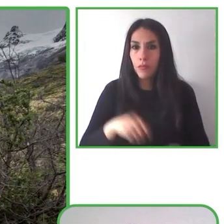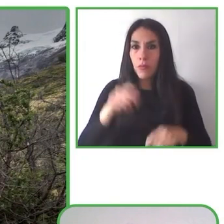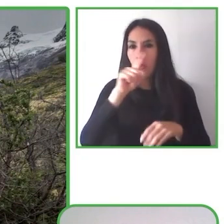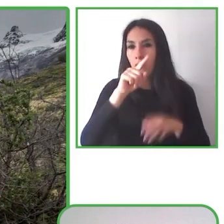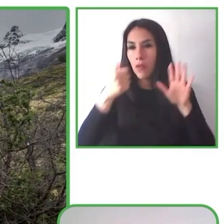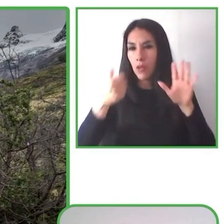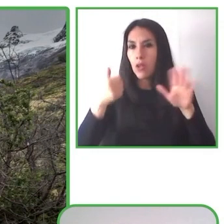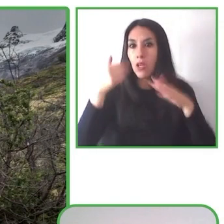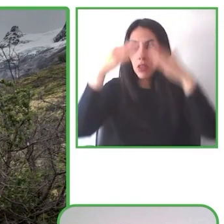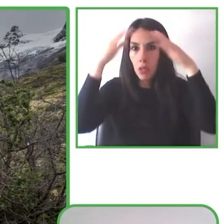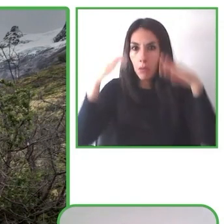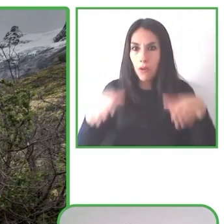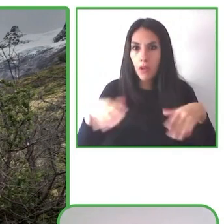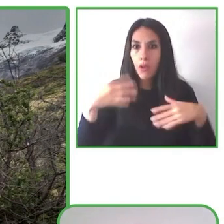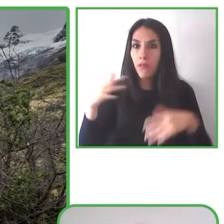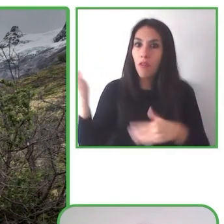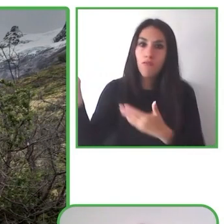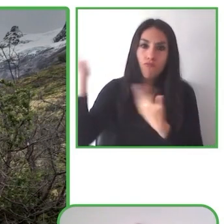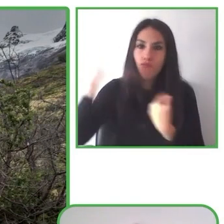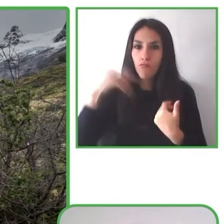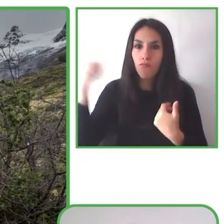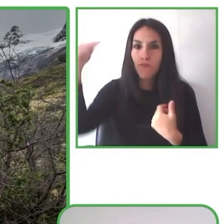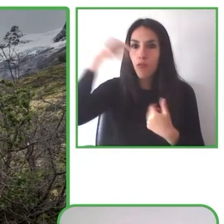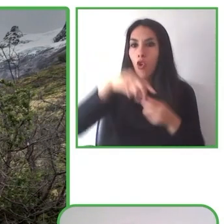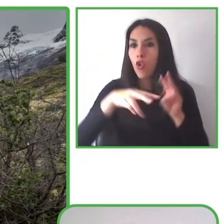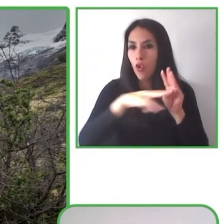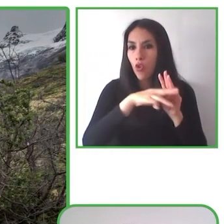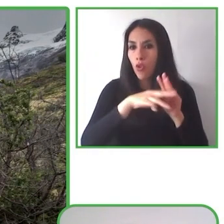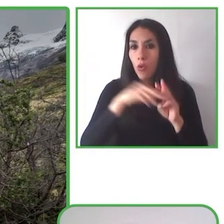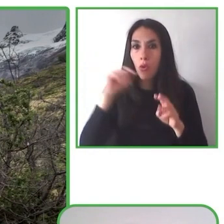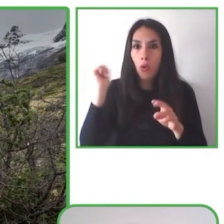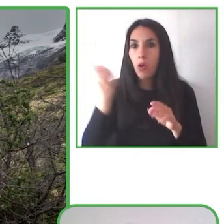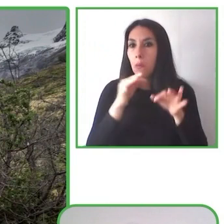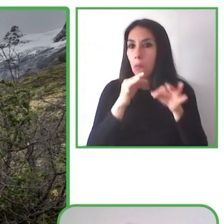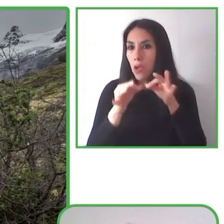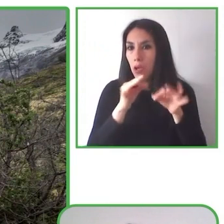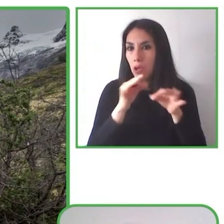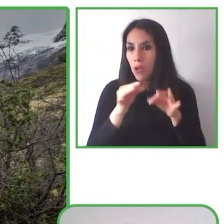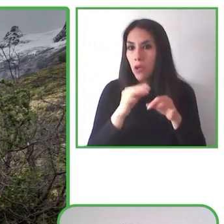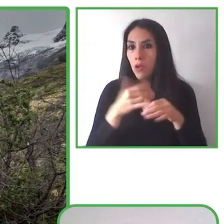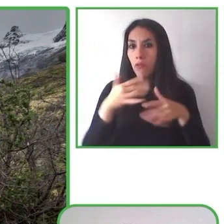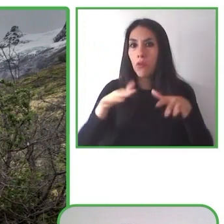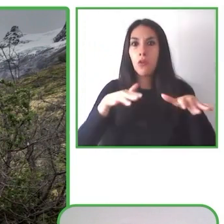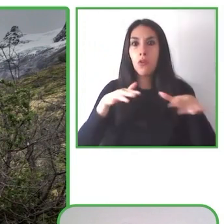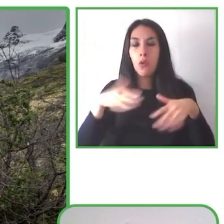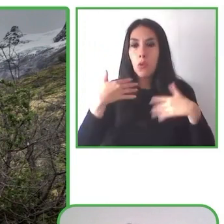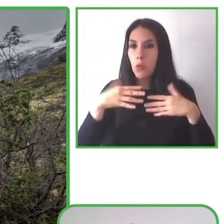And everybody said, you guys are crazy. That's impossible. You're not going to be able to do that. That has never been done.